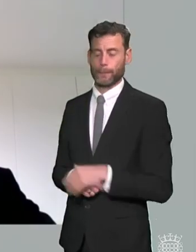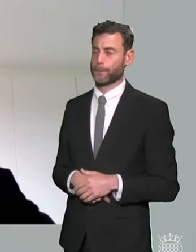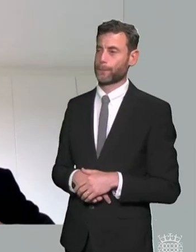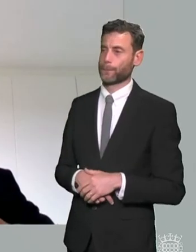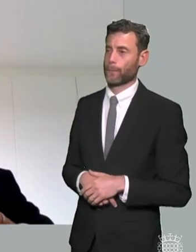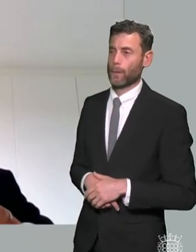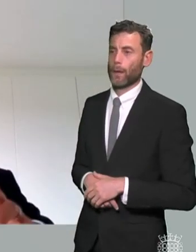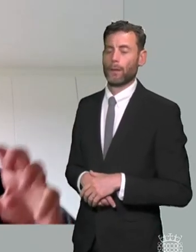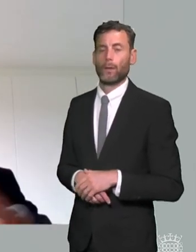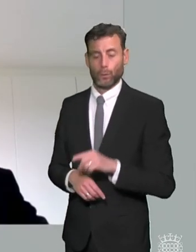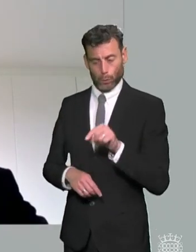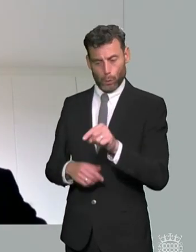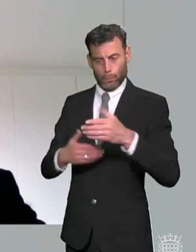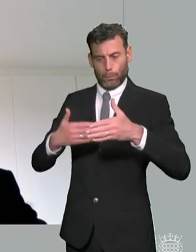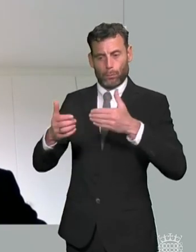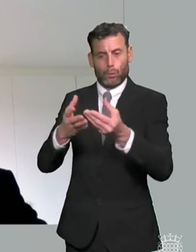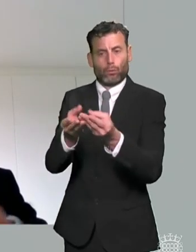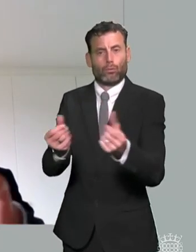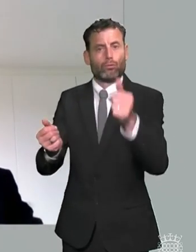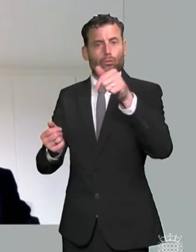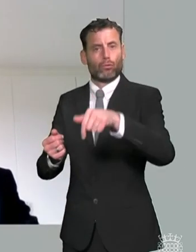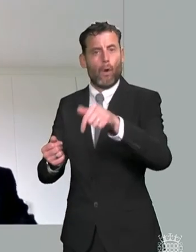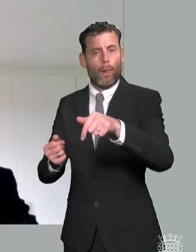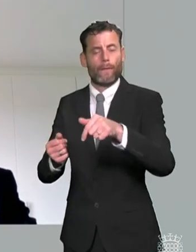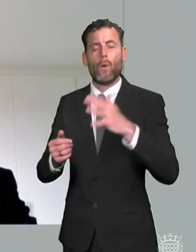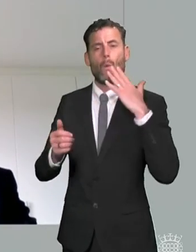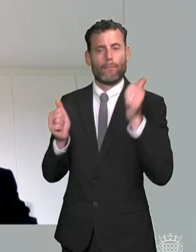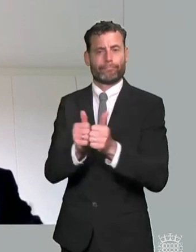system and there's too much conflict at the end there's only conflict at the end of the system